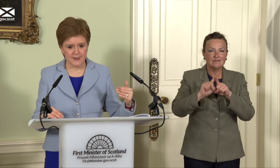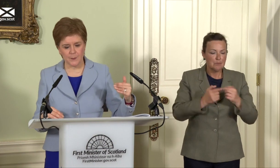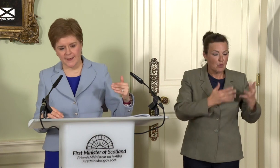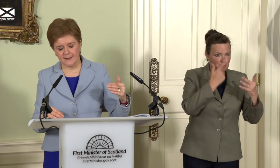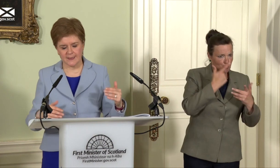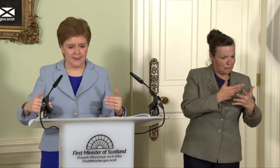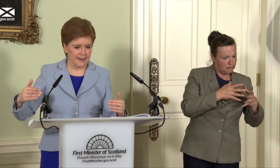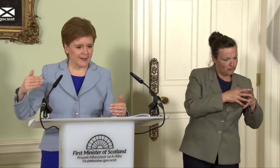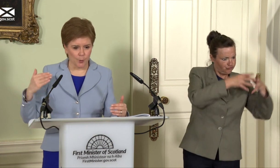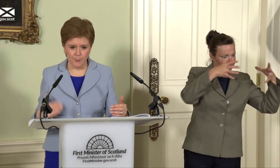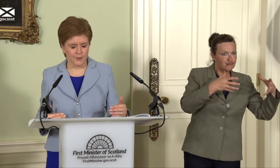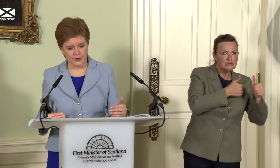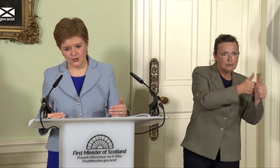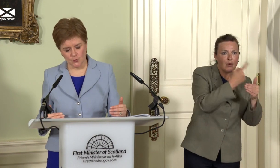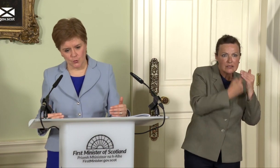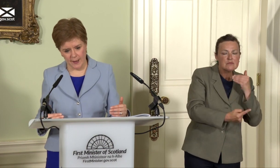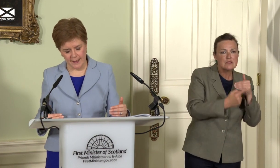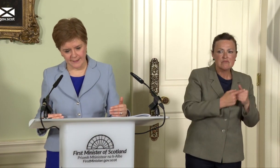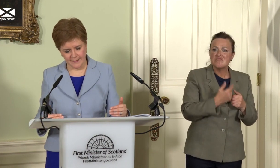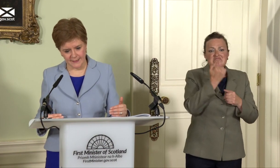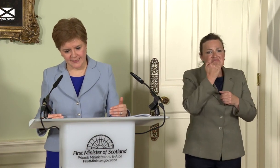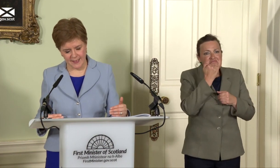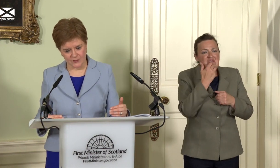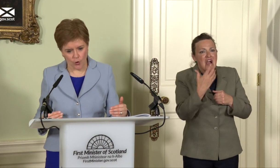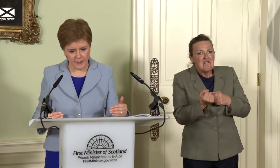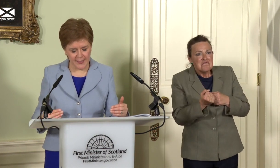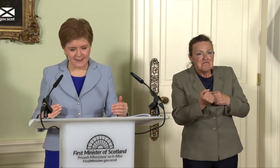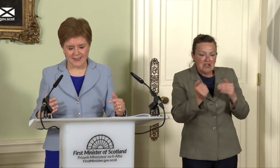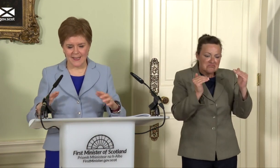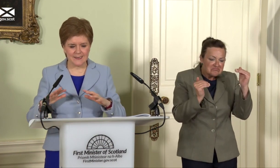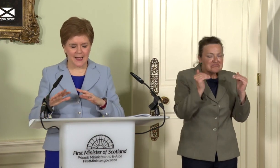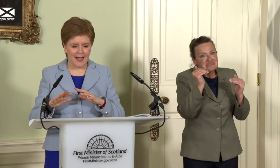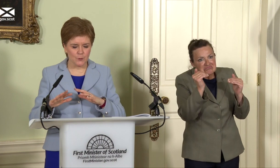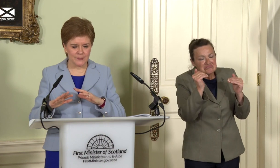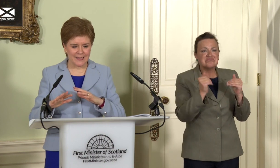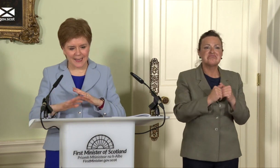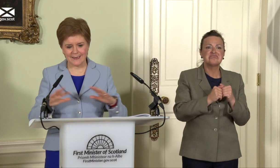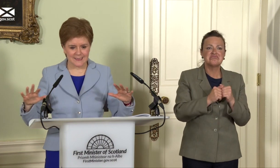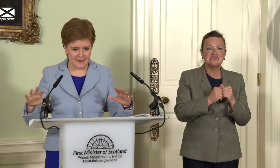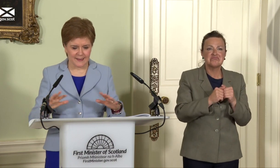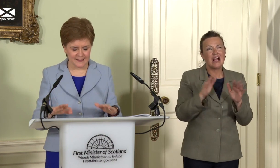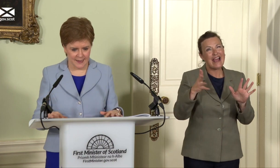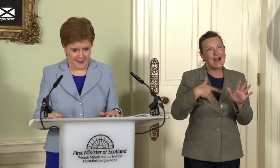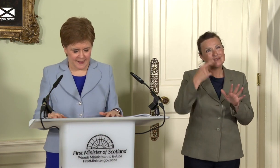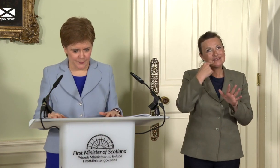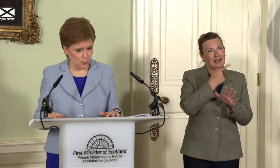independence, a number that show that is not the case. And I would characterise the polls